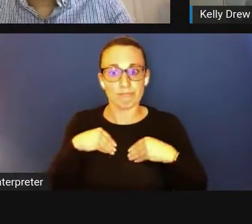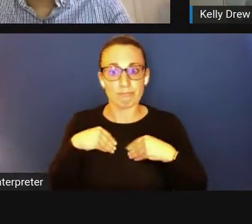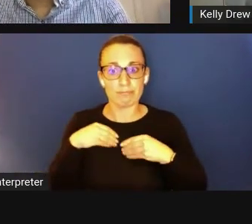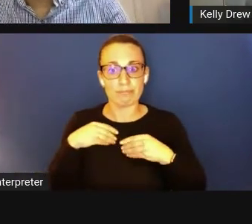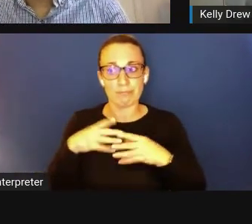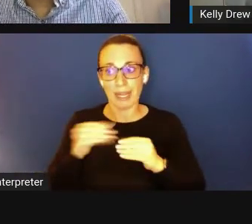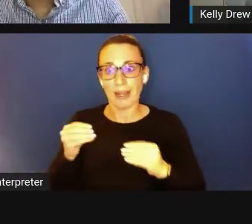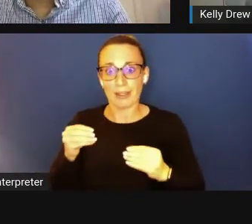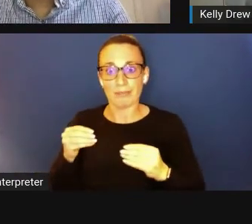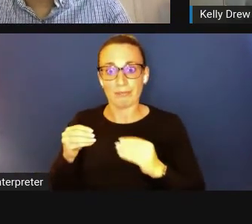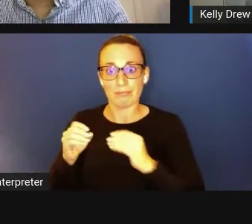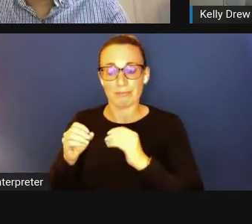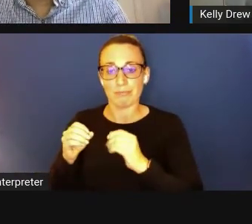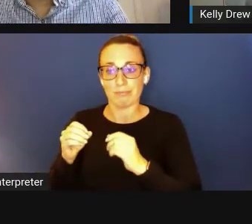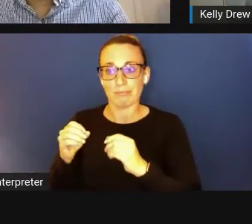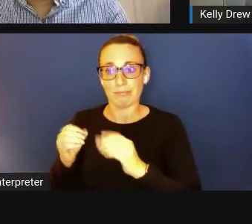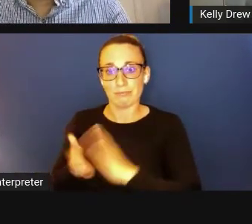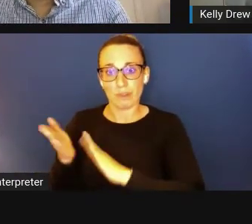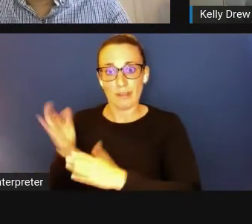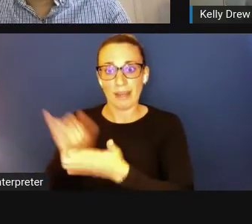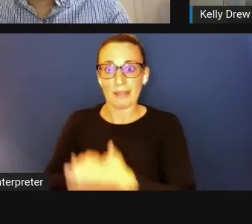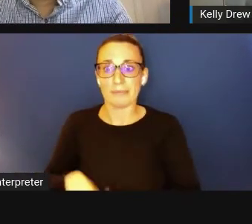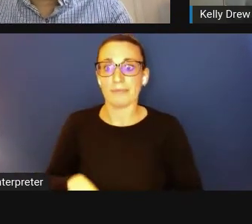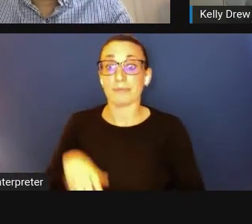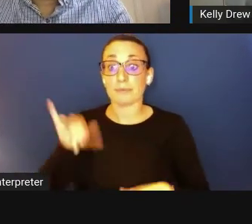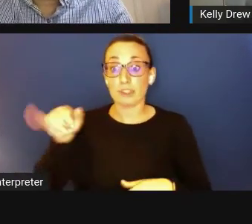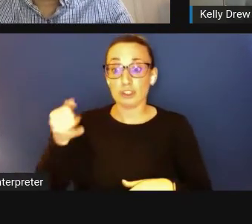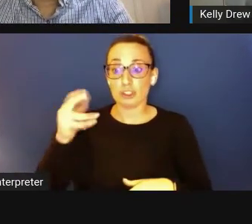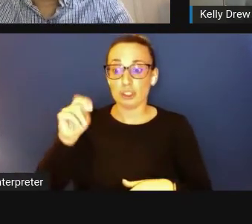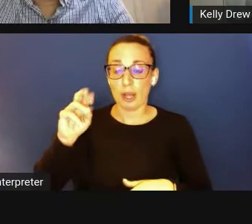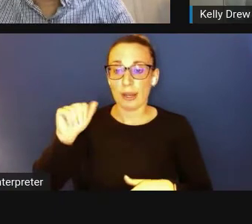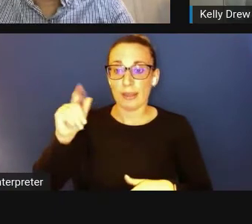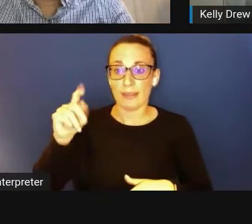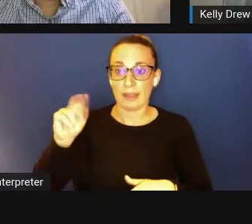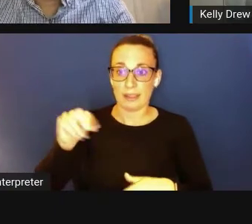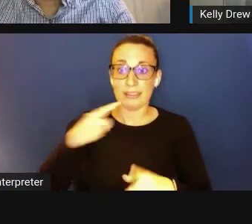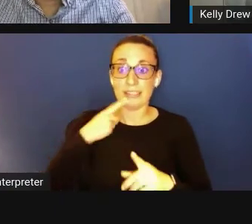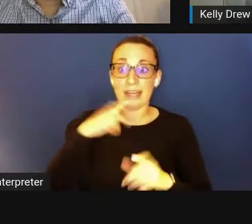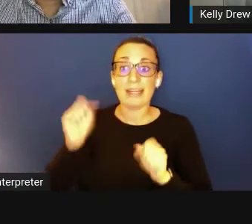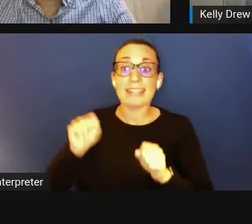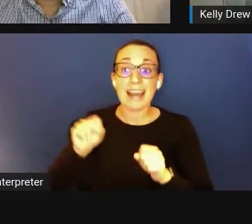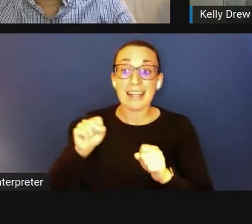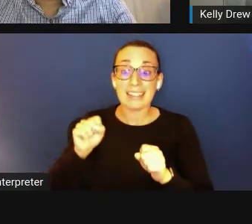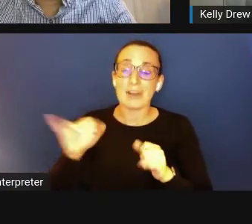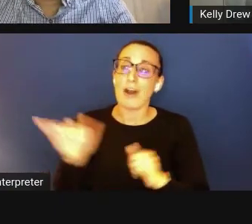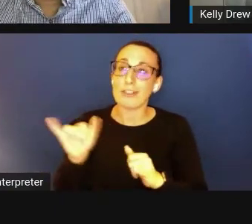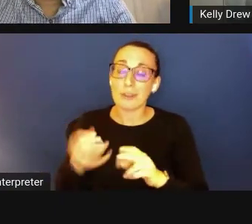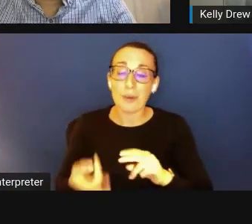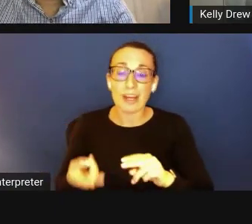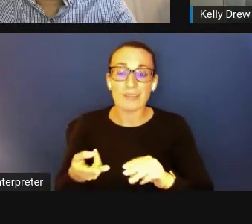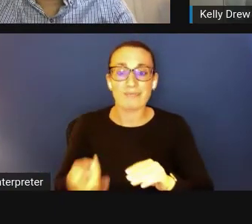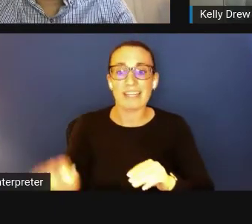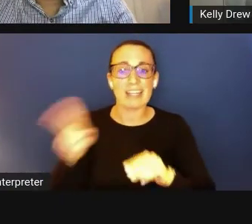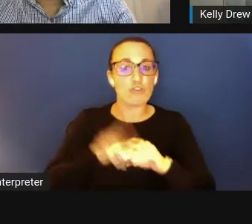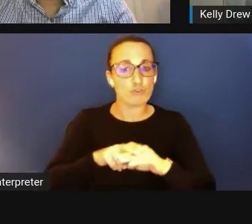plussing on top of that, it's increased exposure for their students